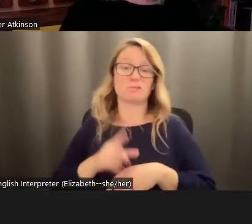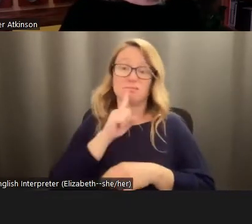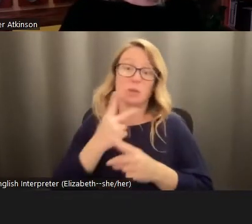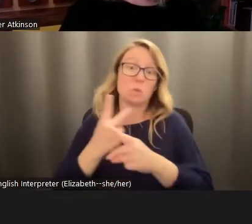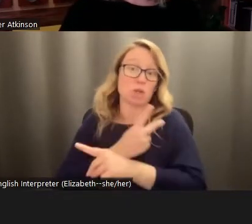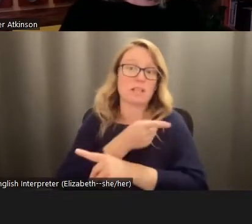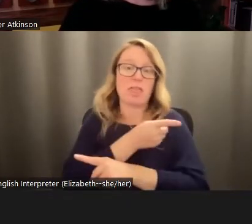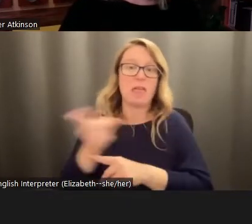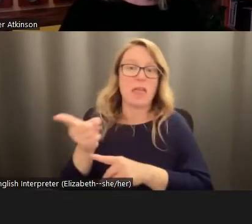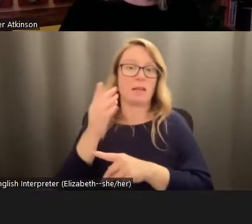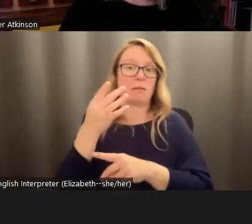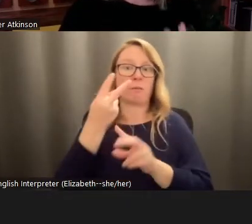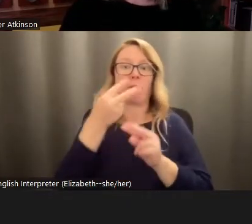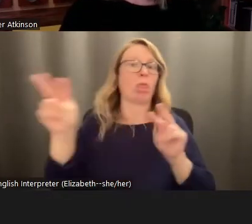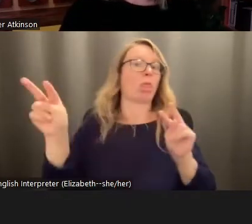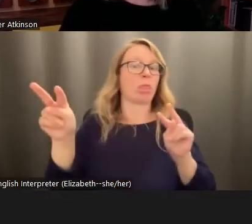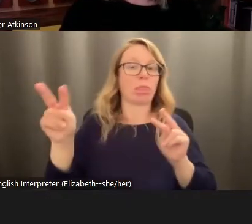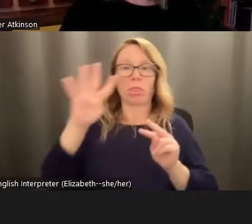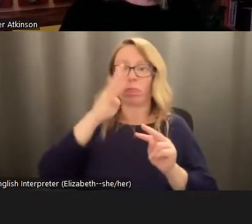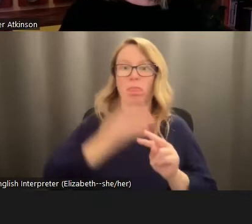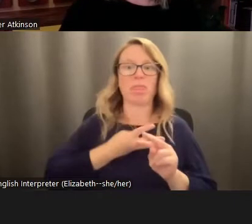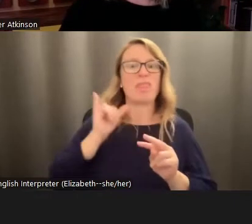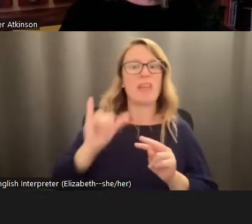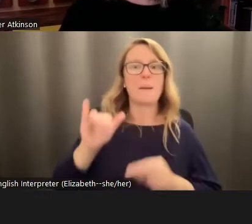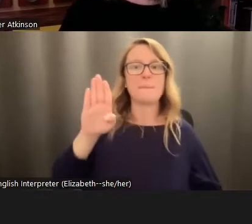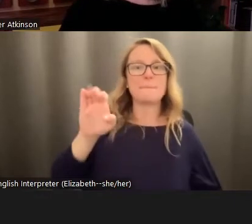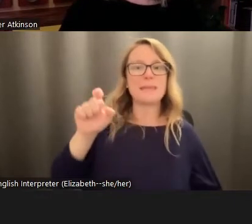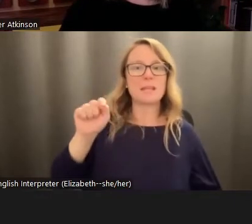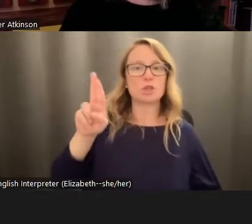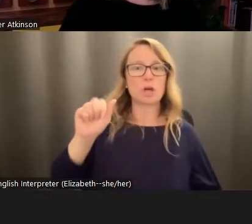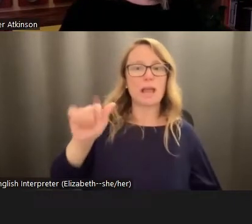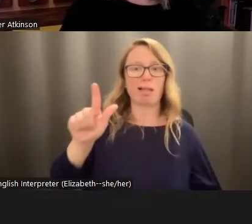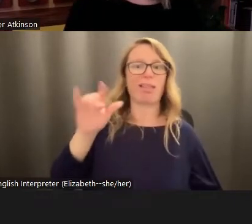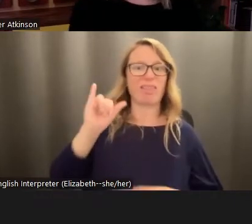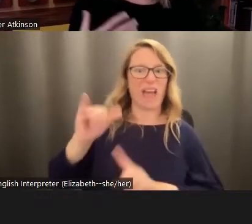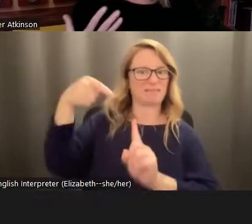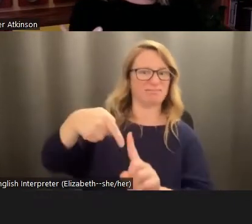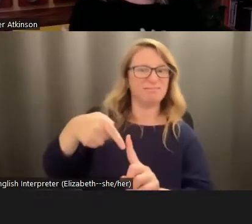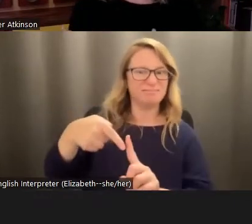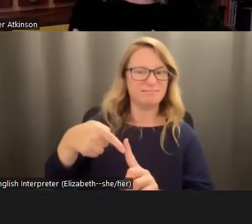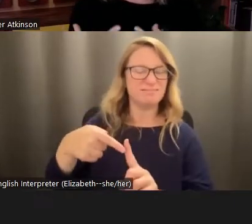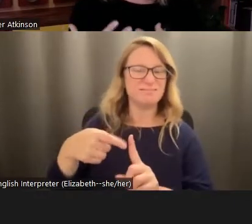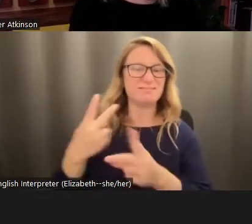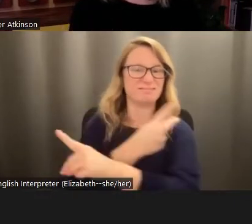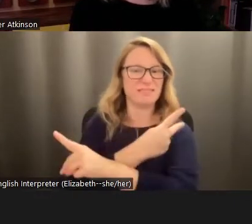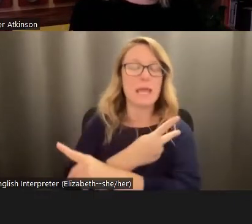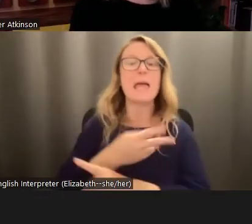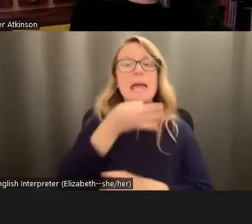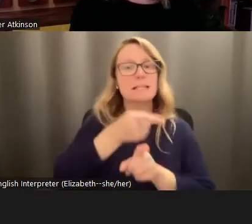turning away. So it's a betrayal that really is the at the heart of it. So the experts recommend that we acknowledge and validate